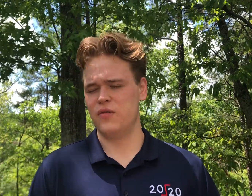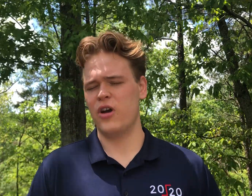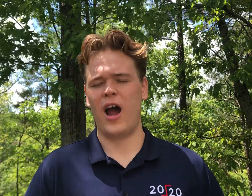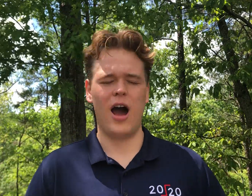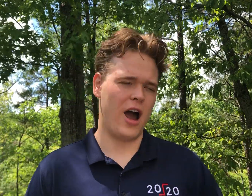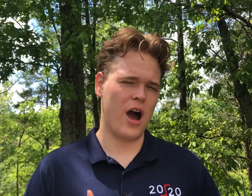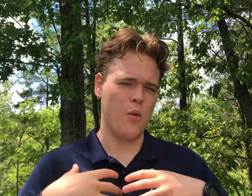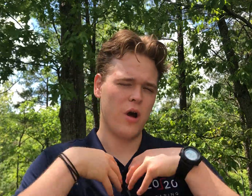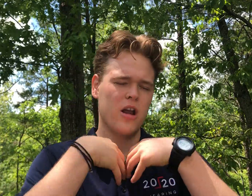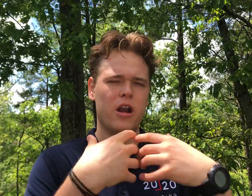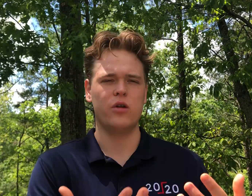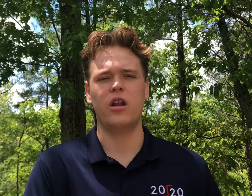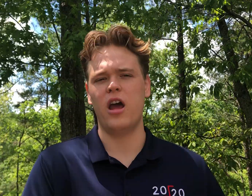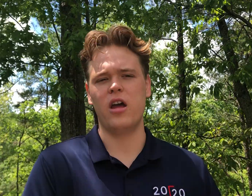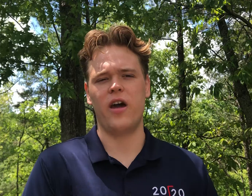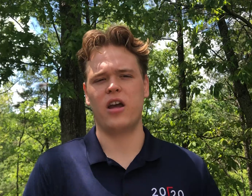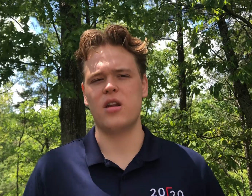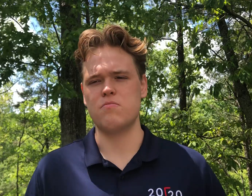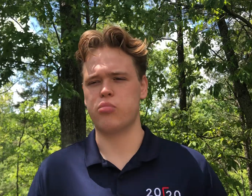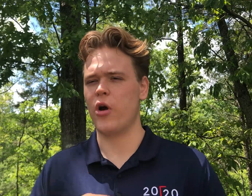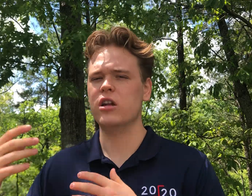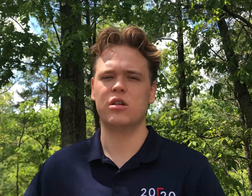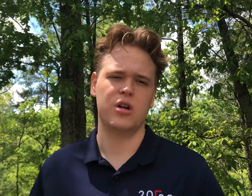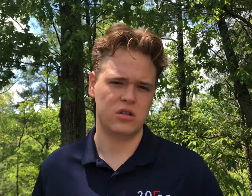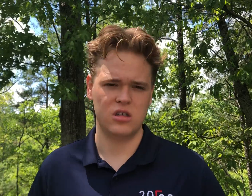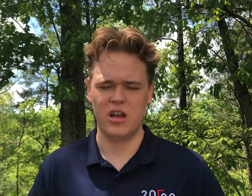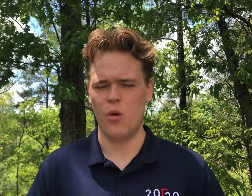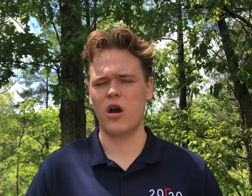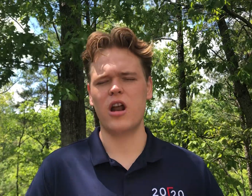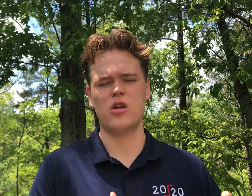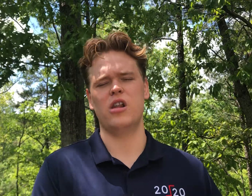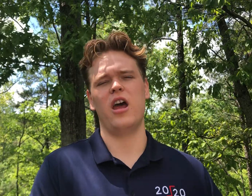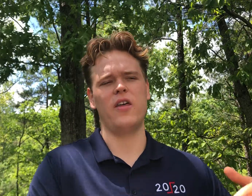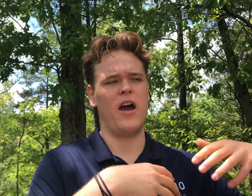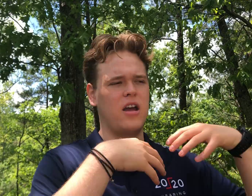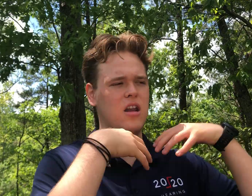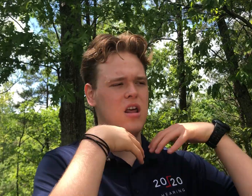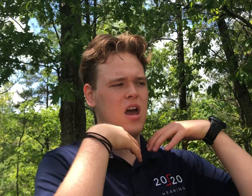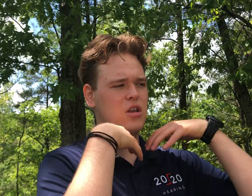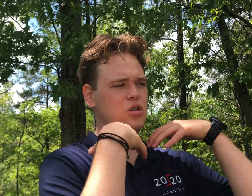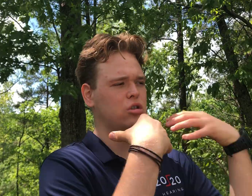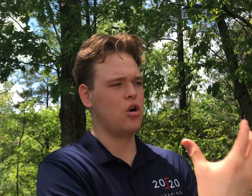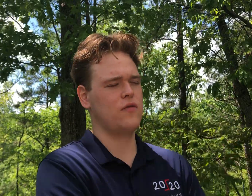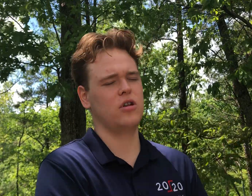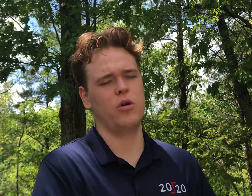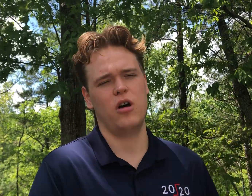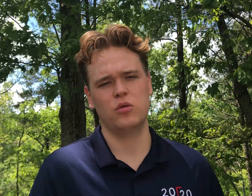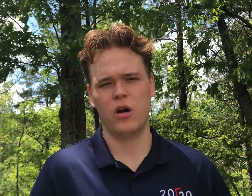just figure, what can I do today that can brighten someone else's day? What can I do today that can serve someone else?